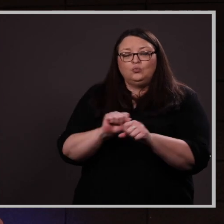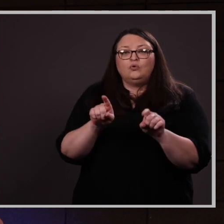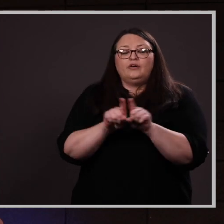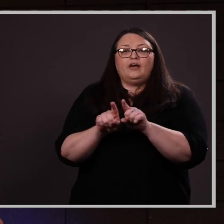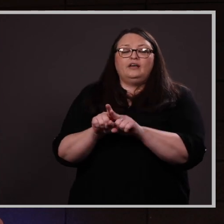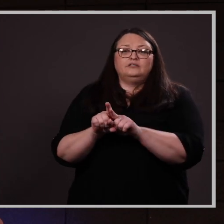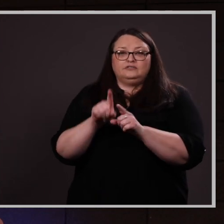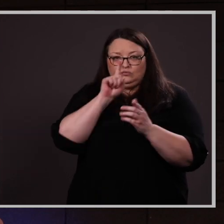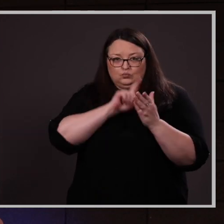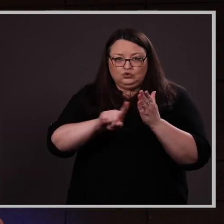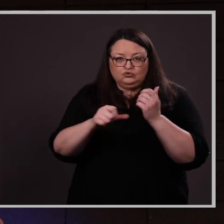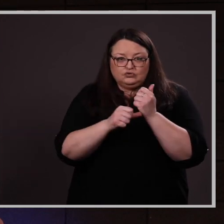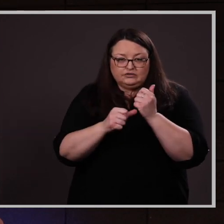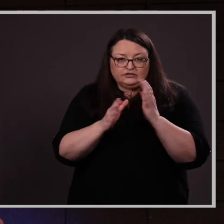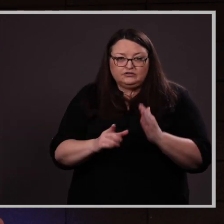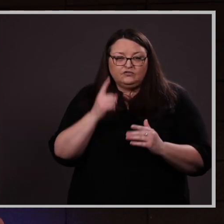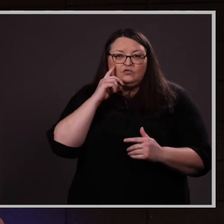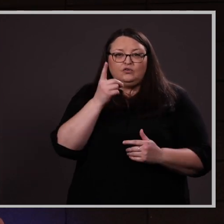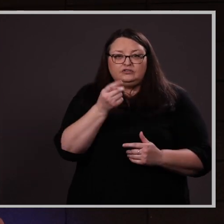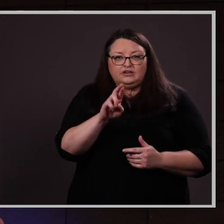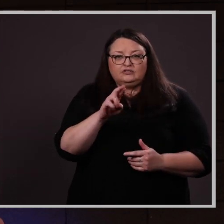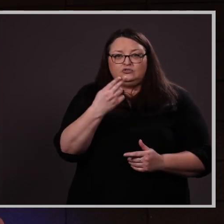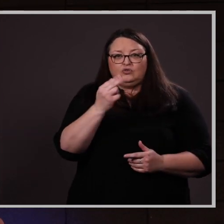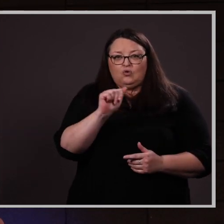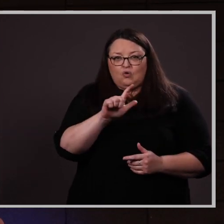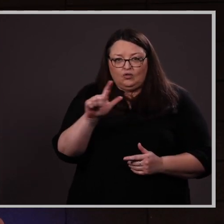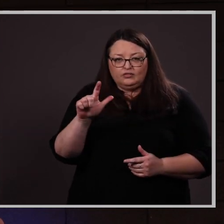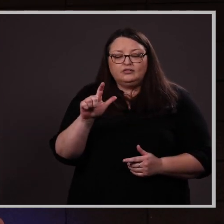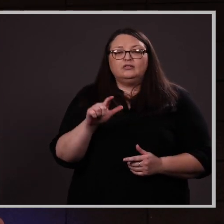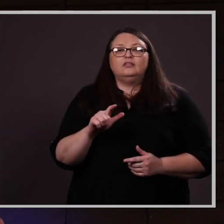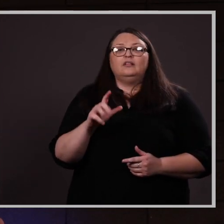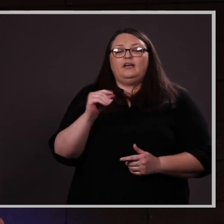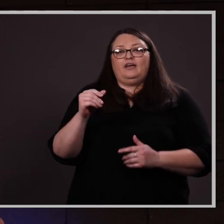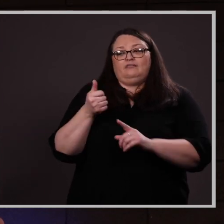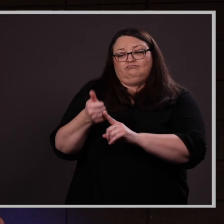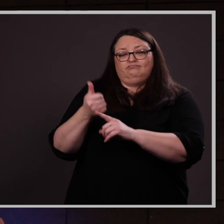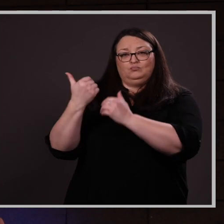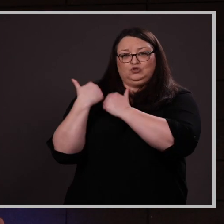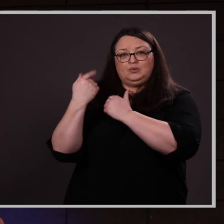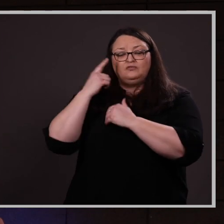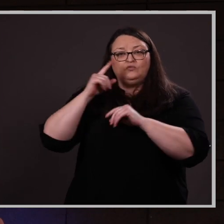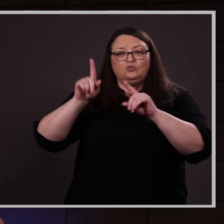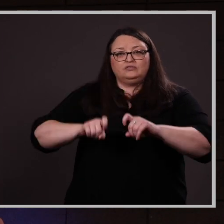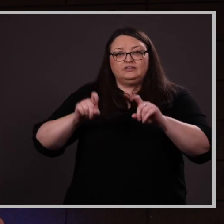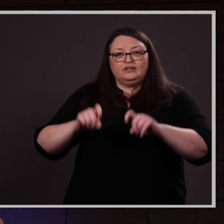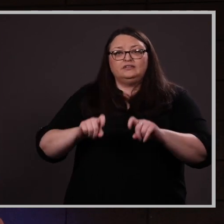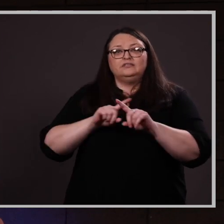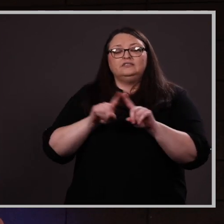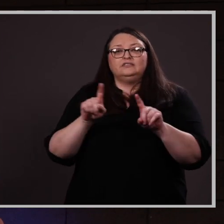as a research assistant for Dr. Magie Hall and was responsible for testing different